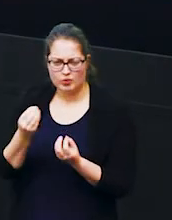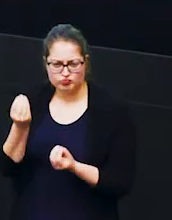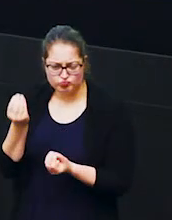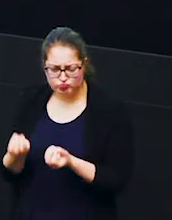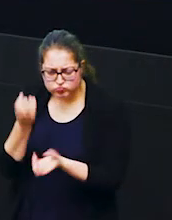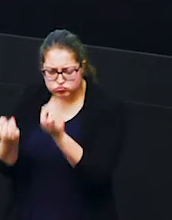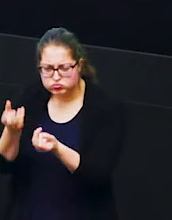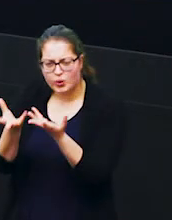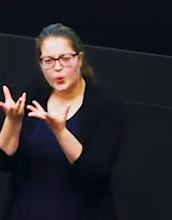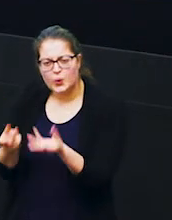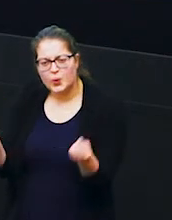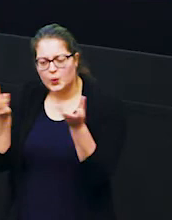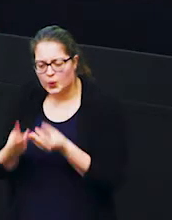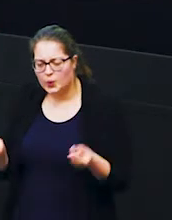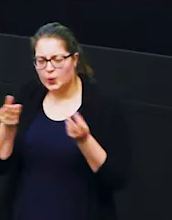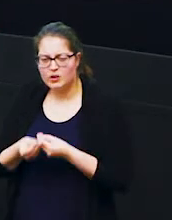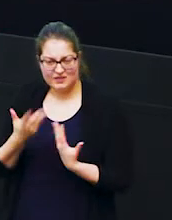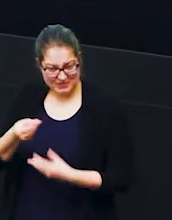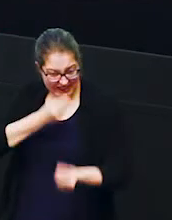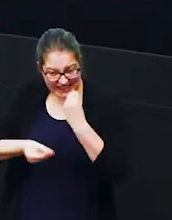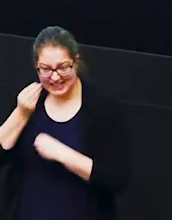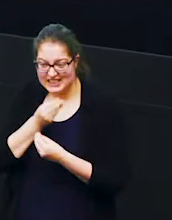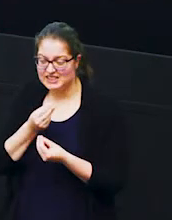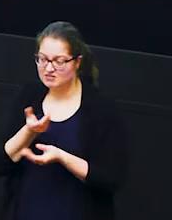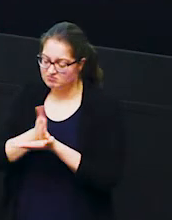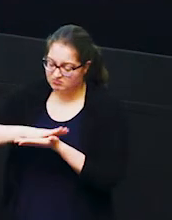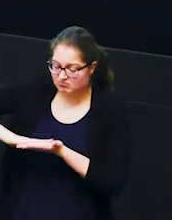disappear it's been eaten by the elephants and the other animals in the ecosystem